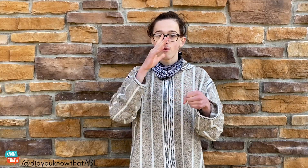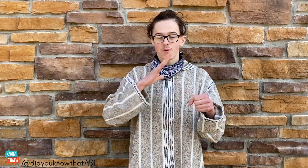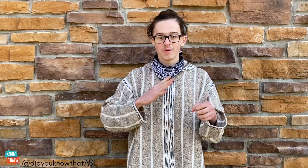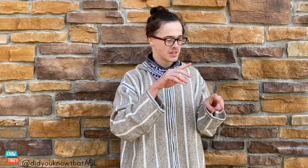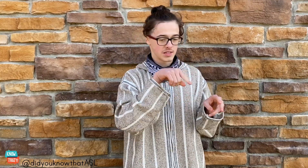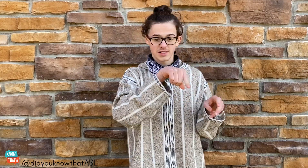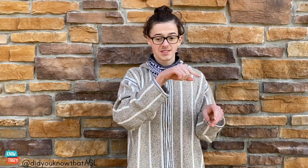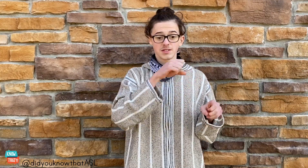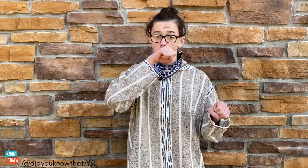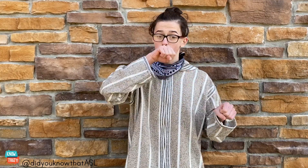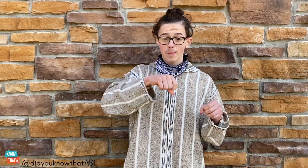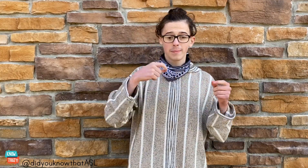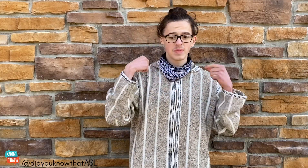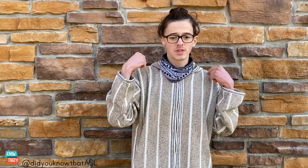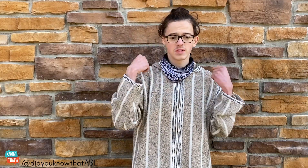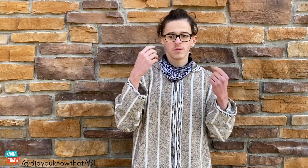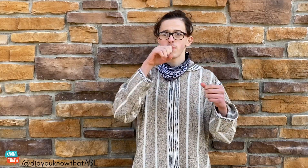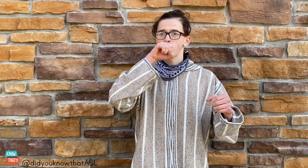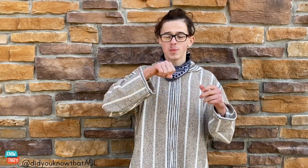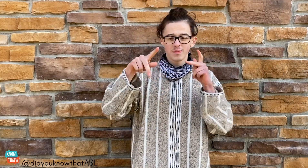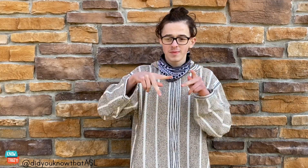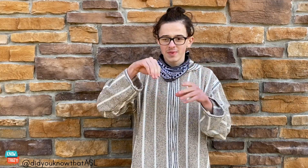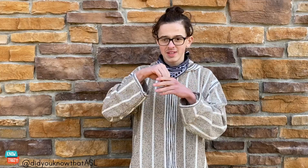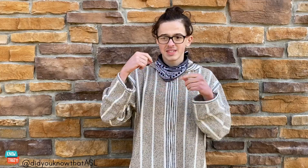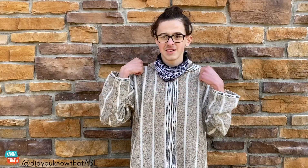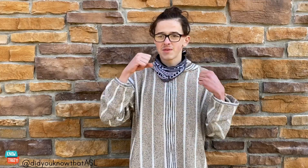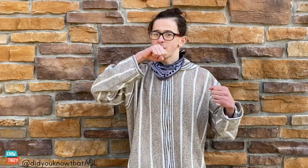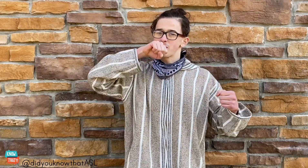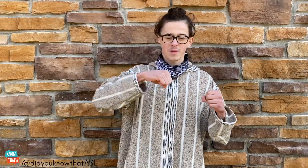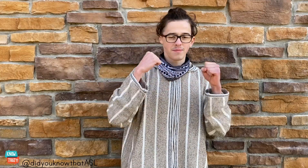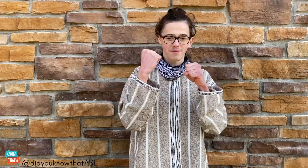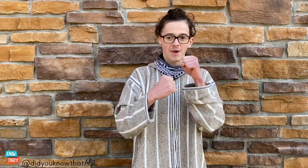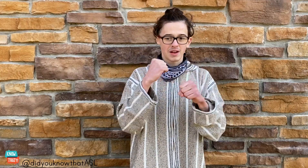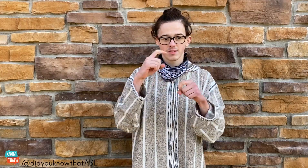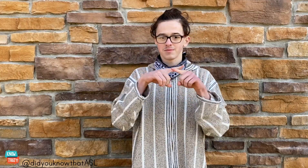for women. She loves the gym, she loves the people in the gym, she loves boxing